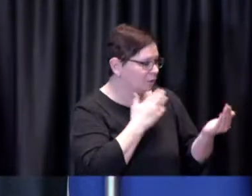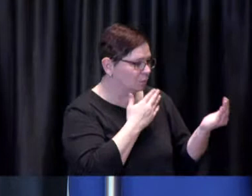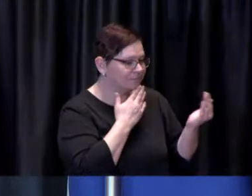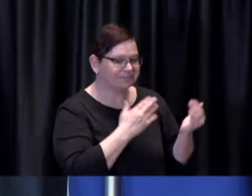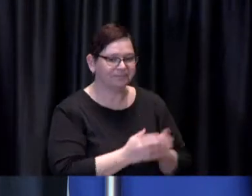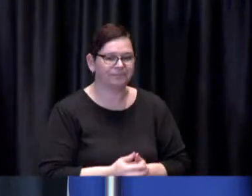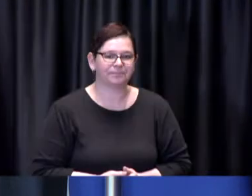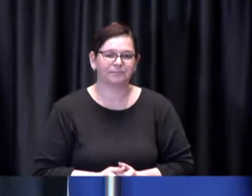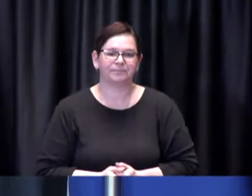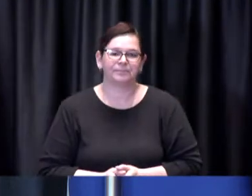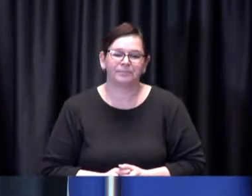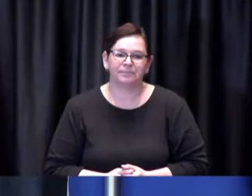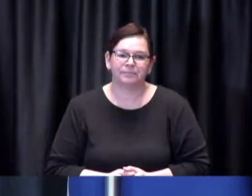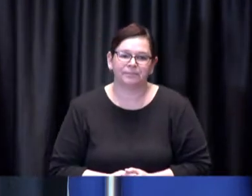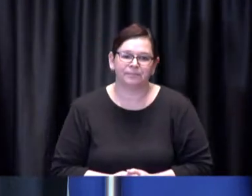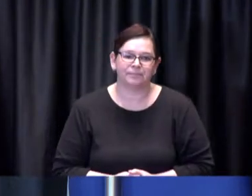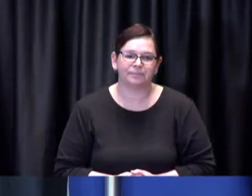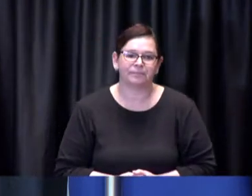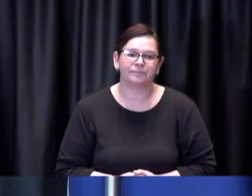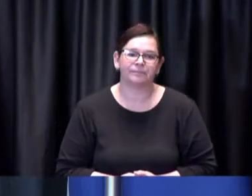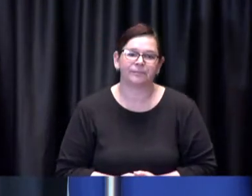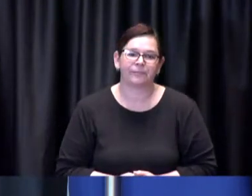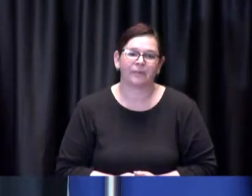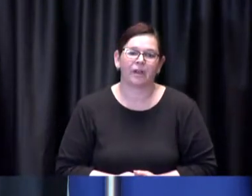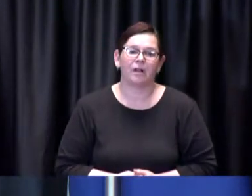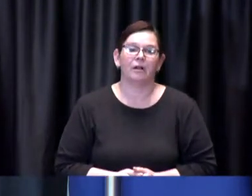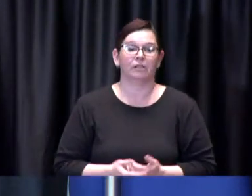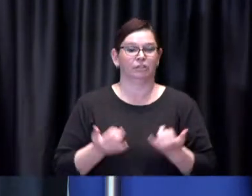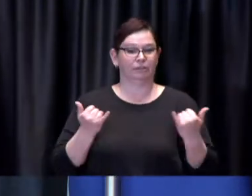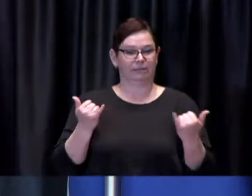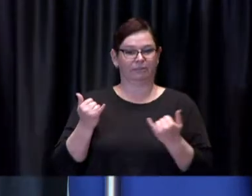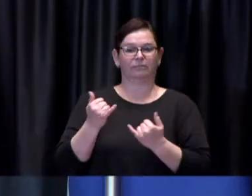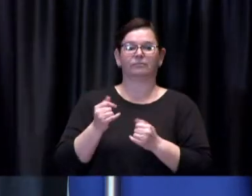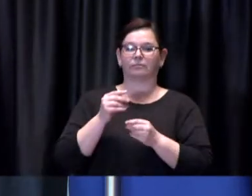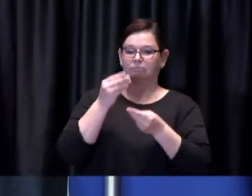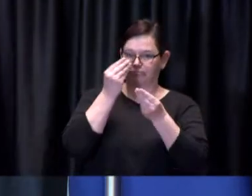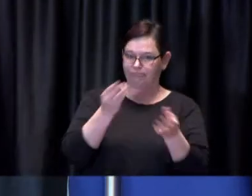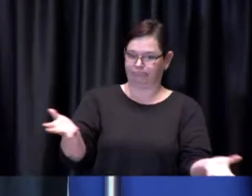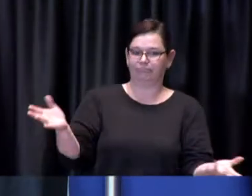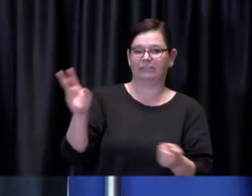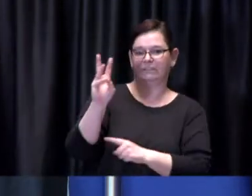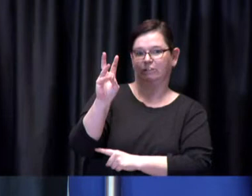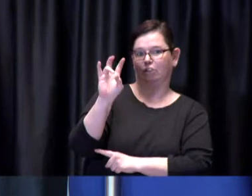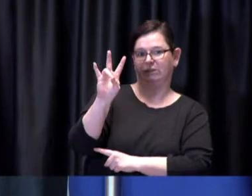Today I am reporting 670 new cases of COVID-19.